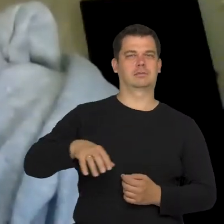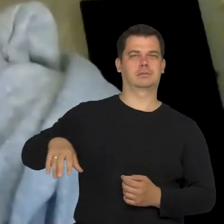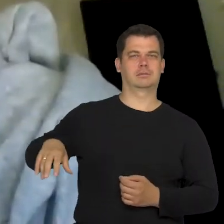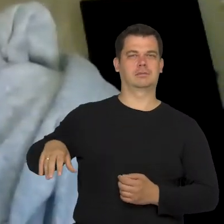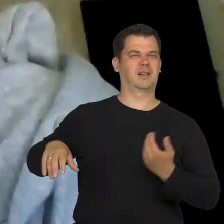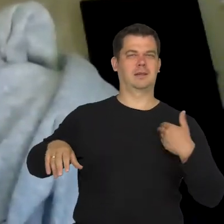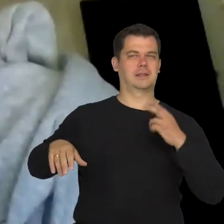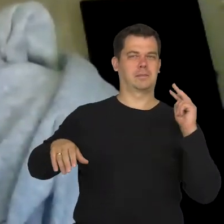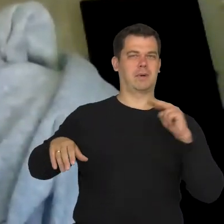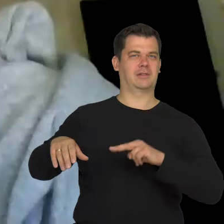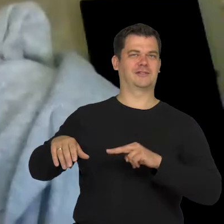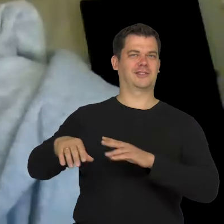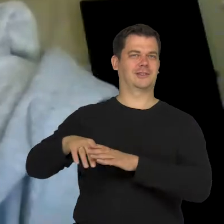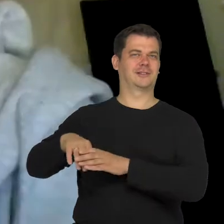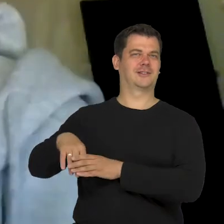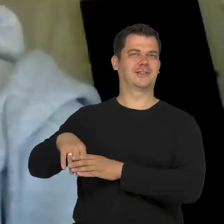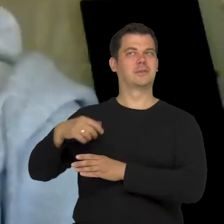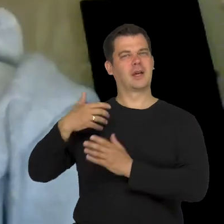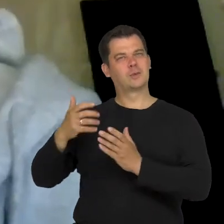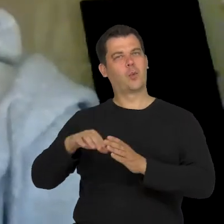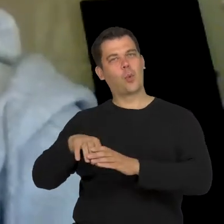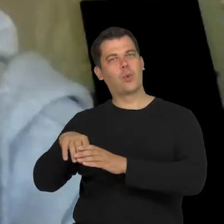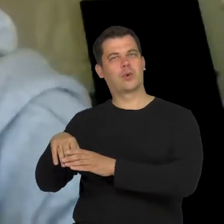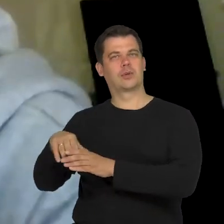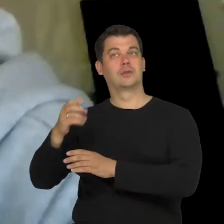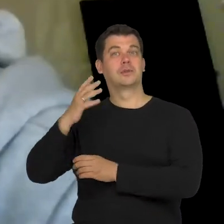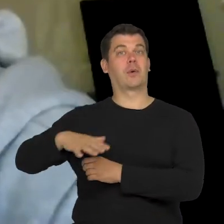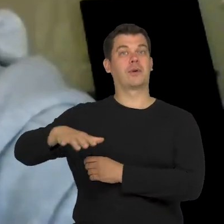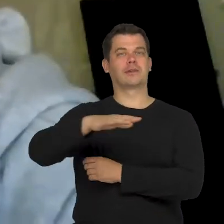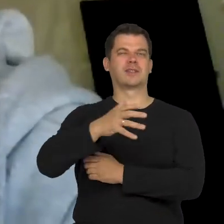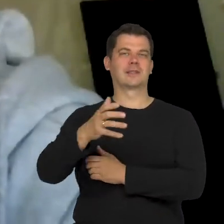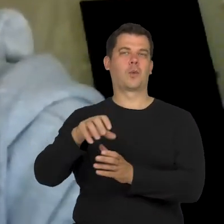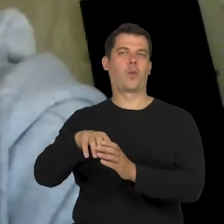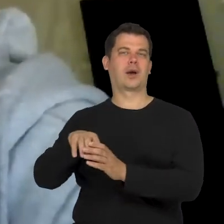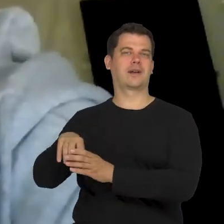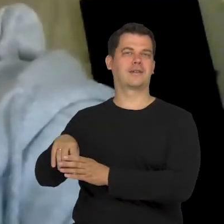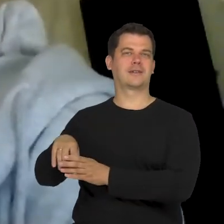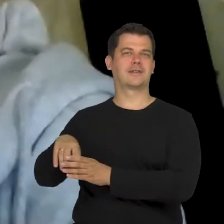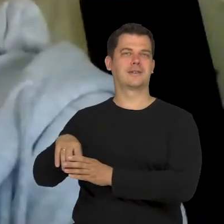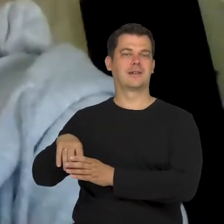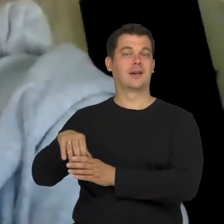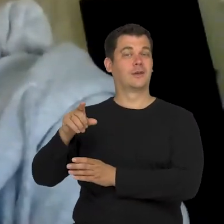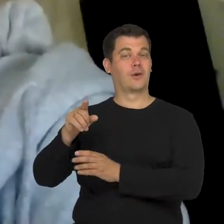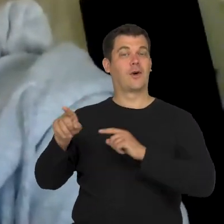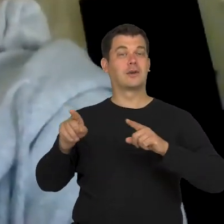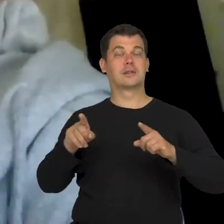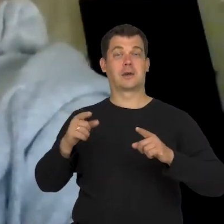which we want to hide or the society wants to hide to show, that we are not like that and